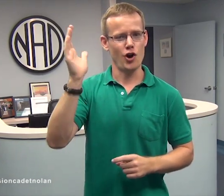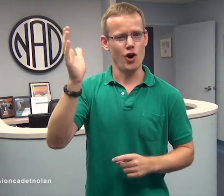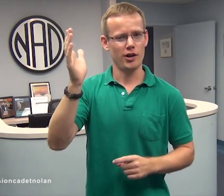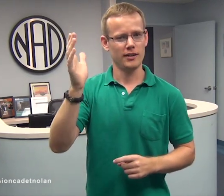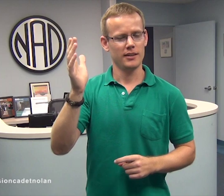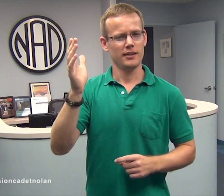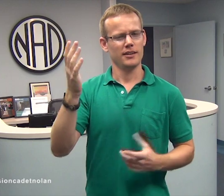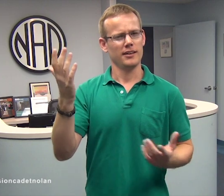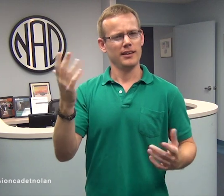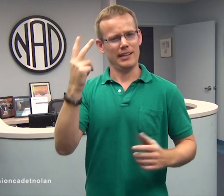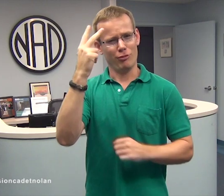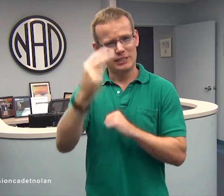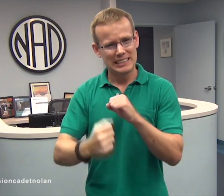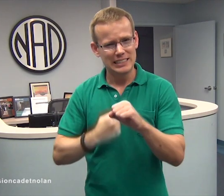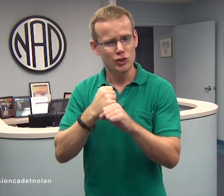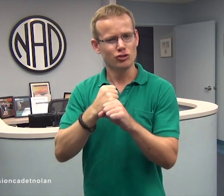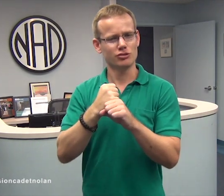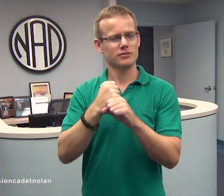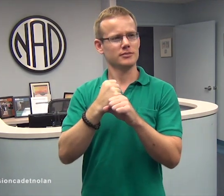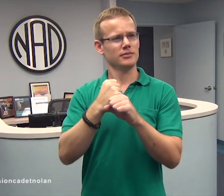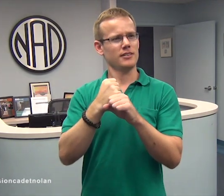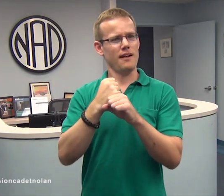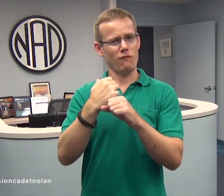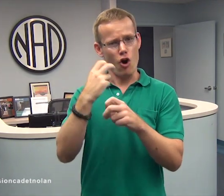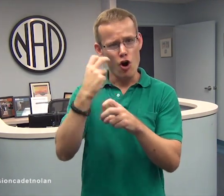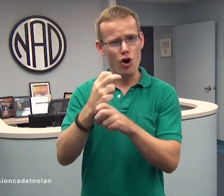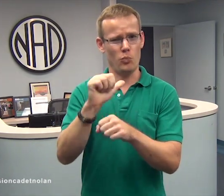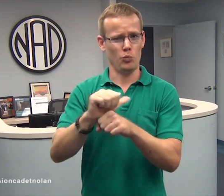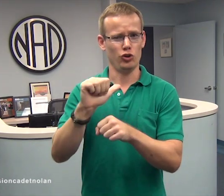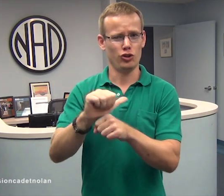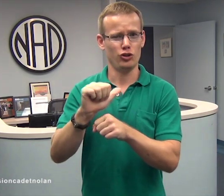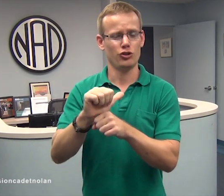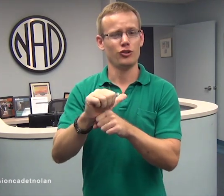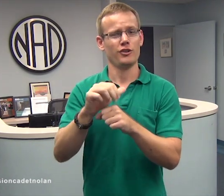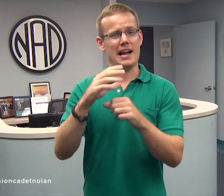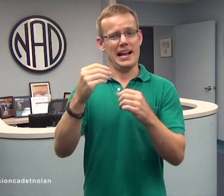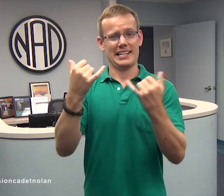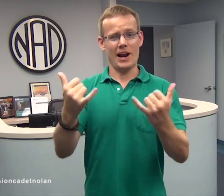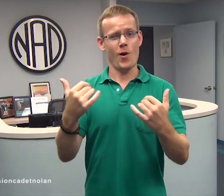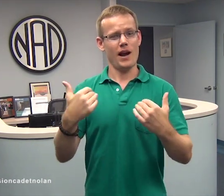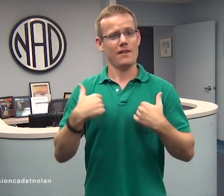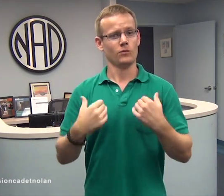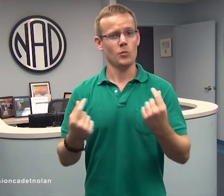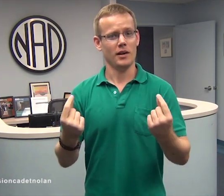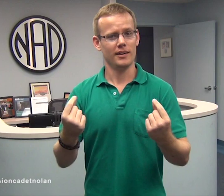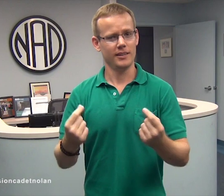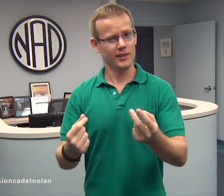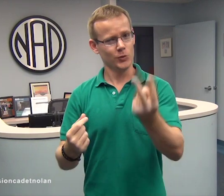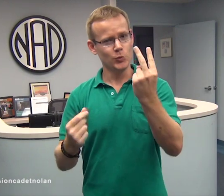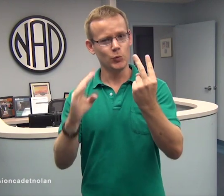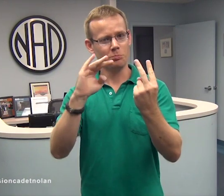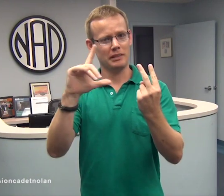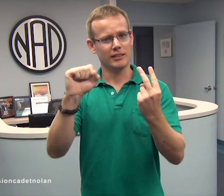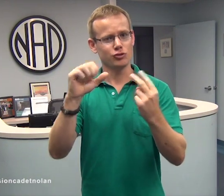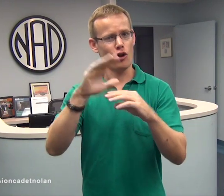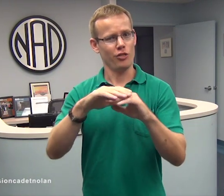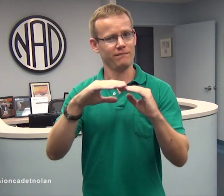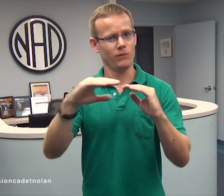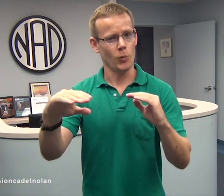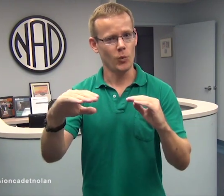It has been more than three years of hard work now that we have two bills on the Congressional floor